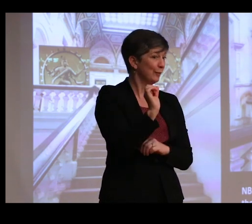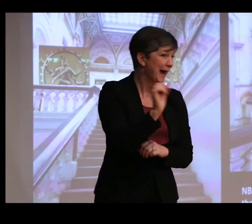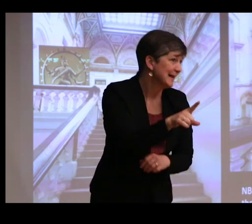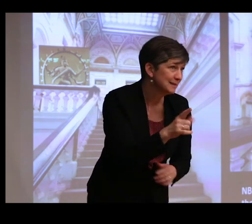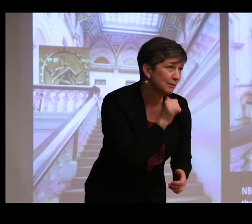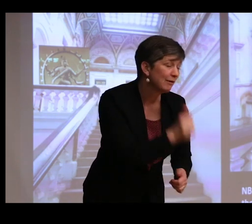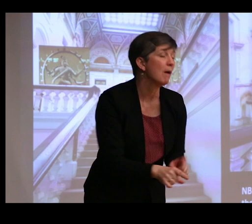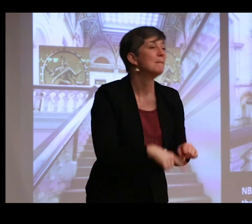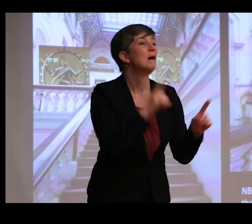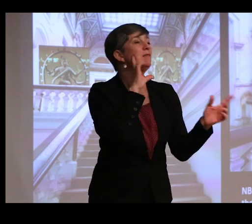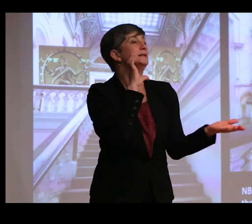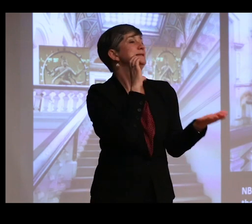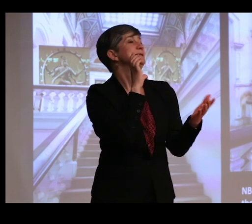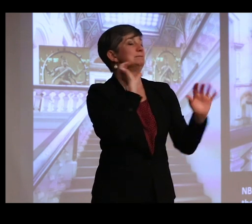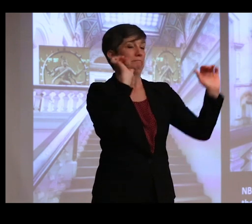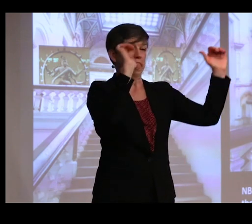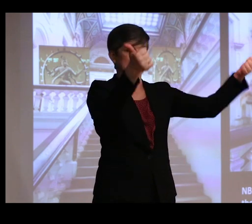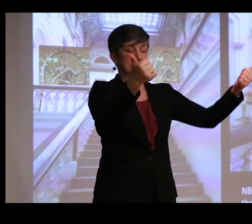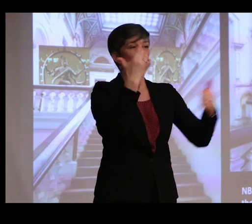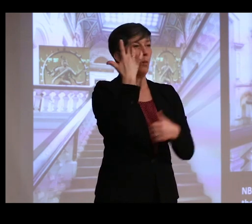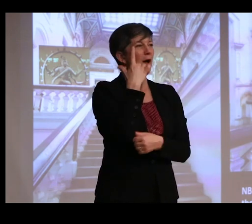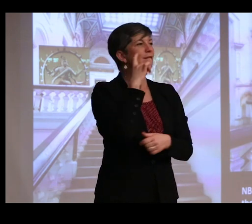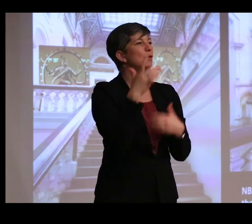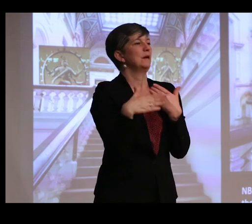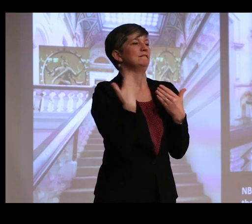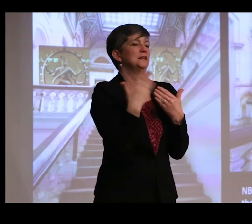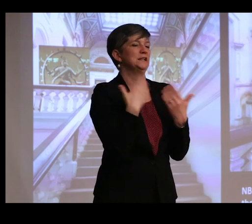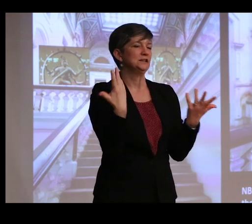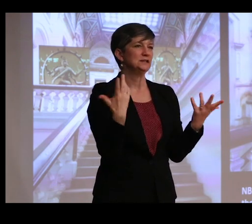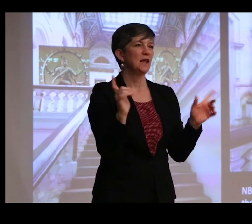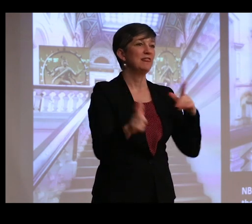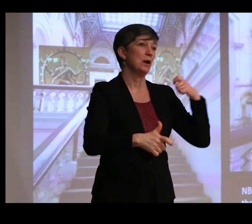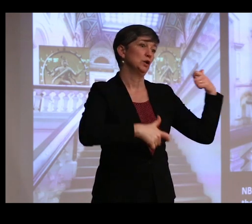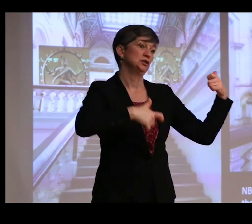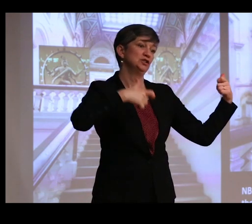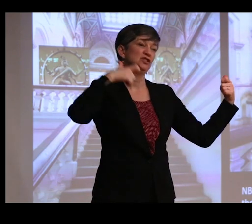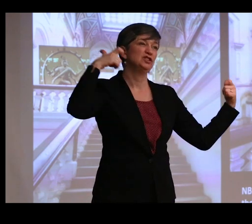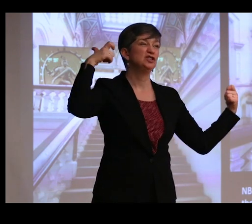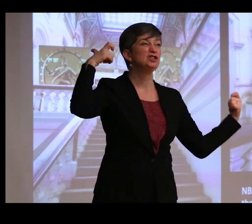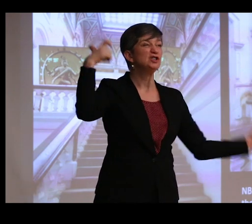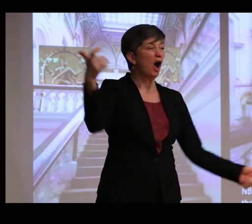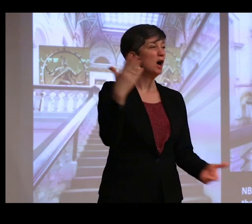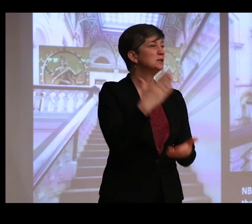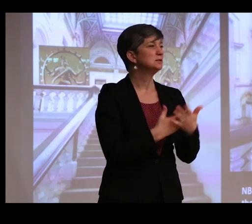And these images were likely placed up here for convenience. They were huge, some of them life-size,